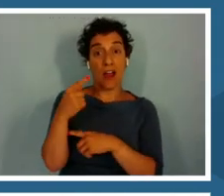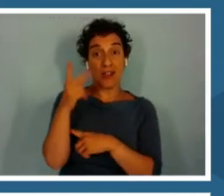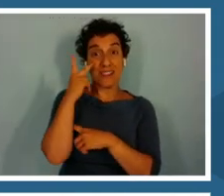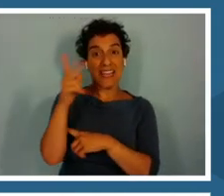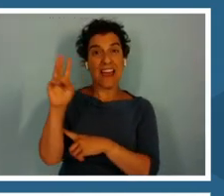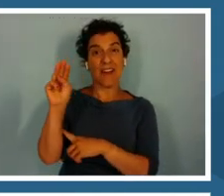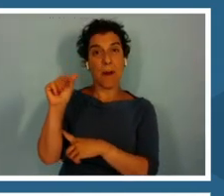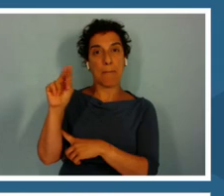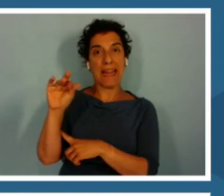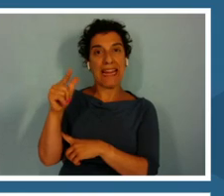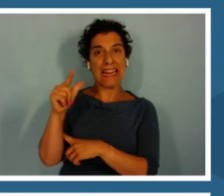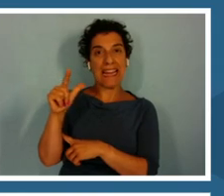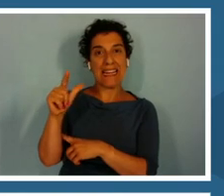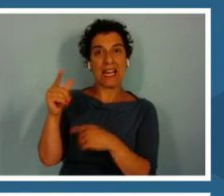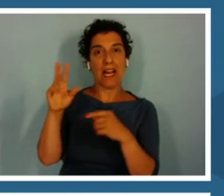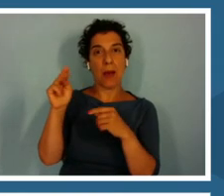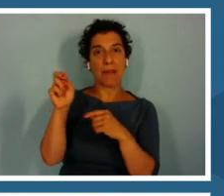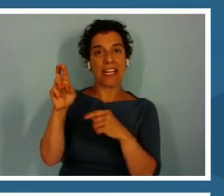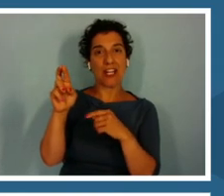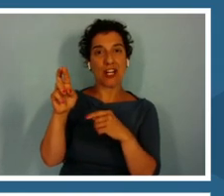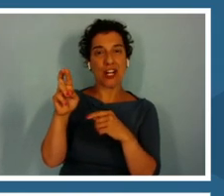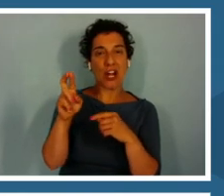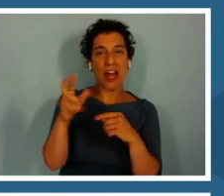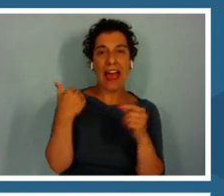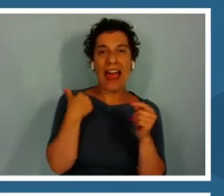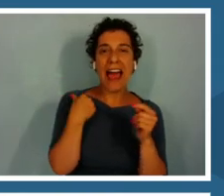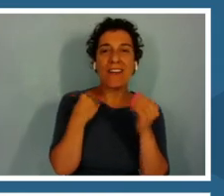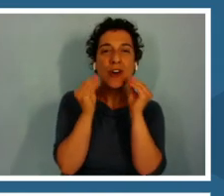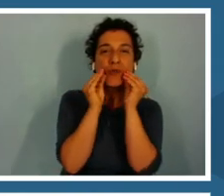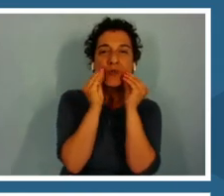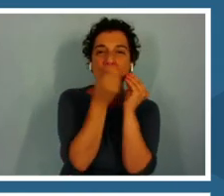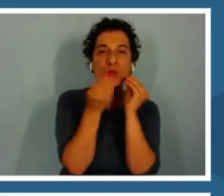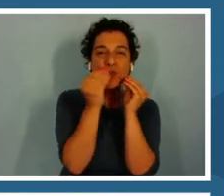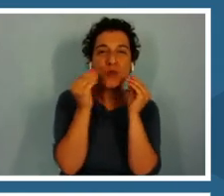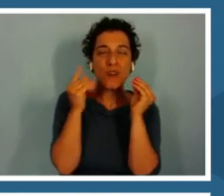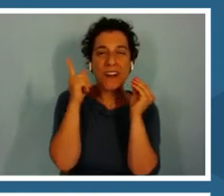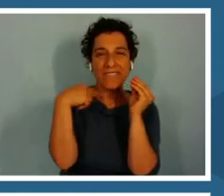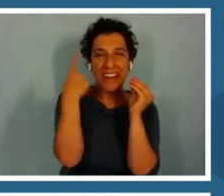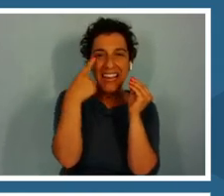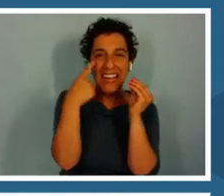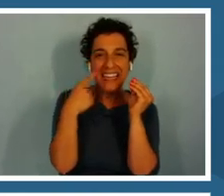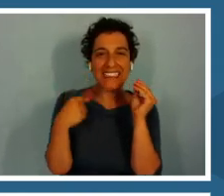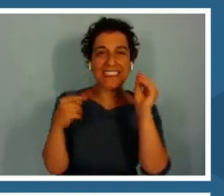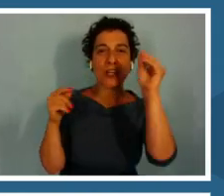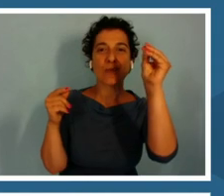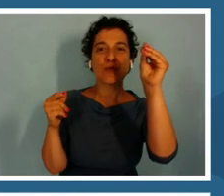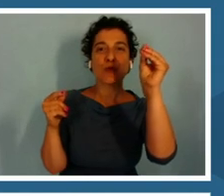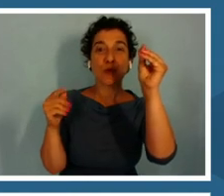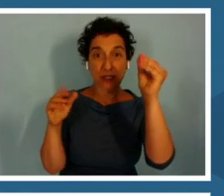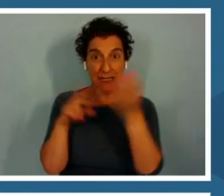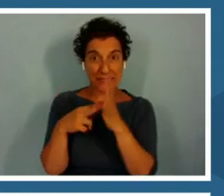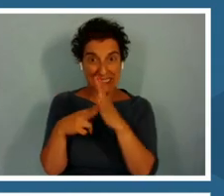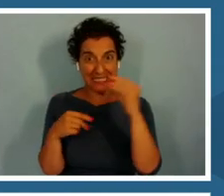There's a female Casey frog face on the left that represents an approaching mate.